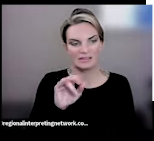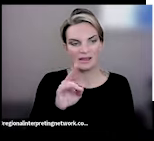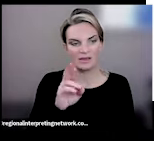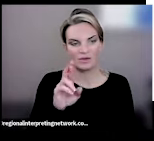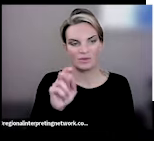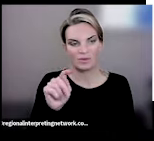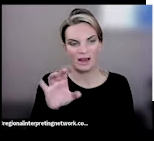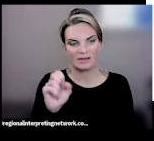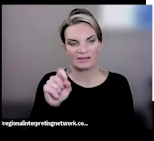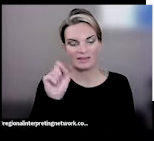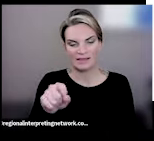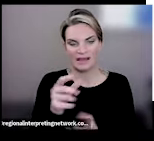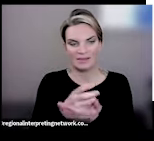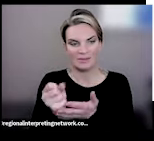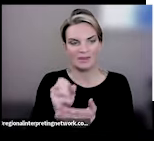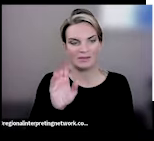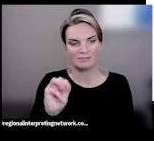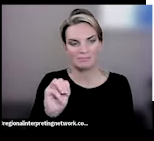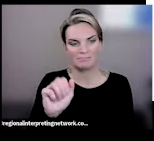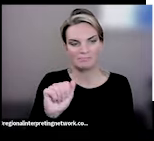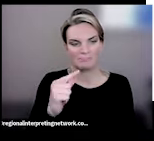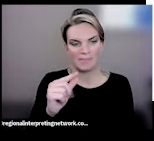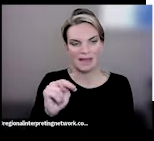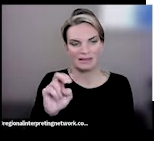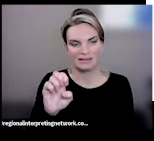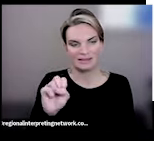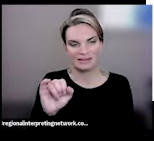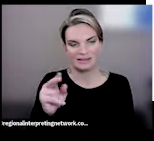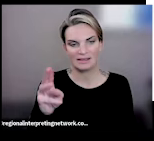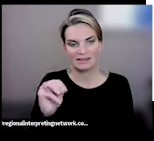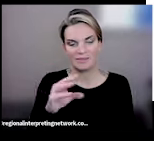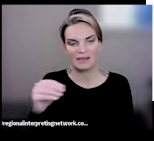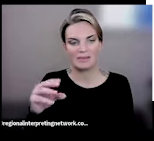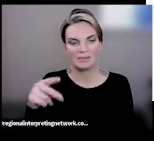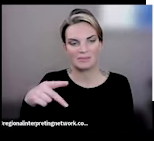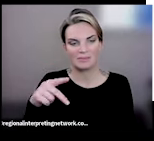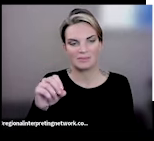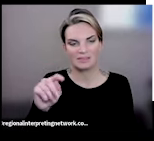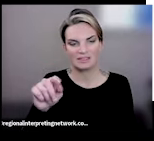and potassium calcium channel blockers, and ACE inhibitors will deplete potassium. Some